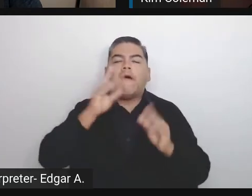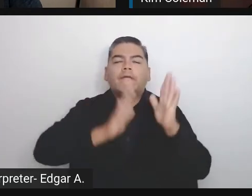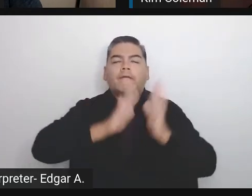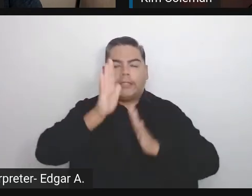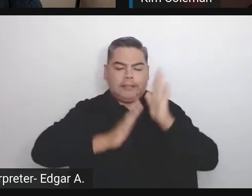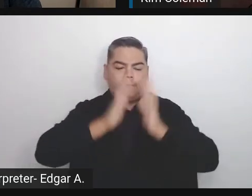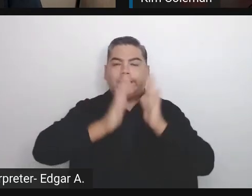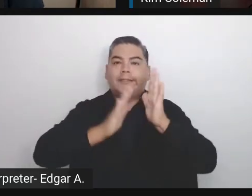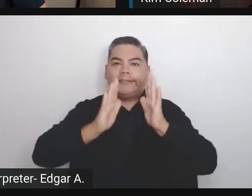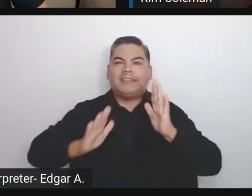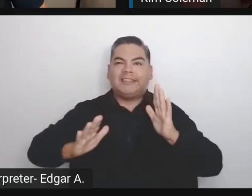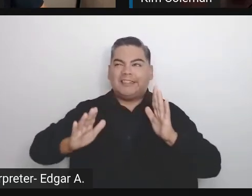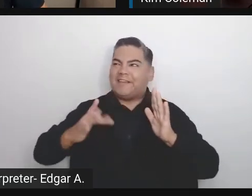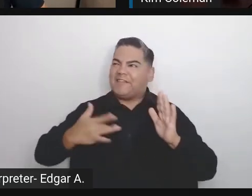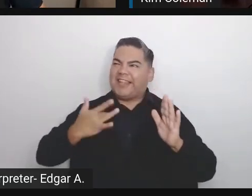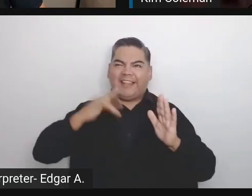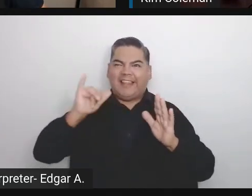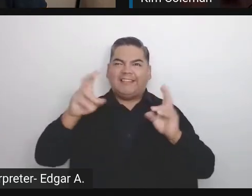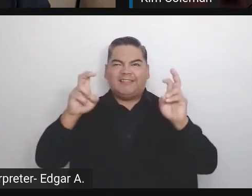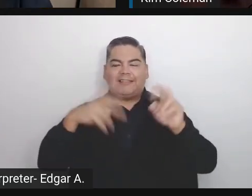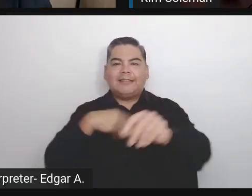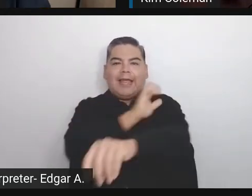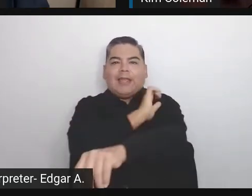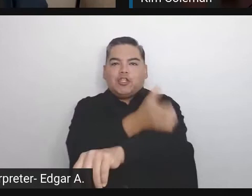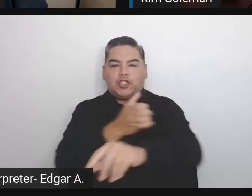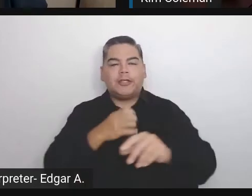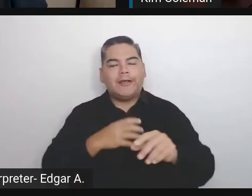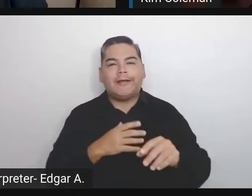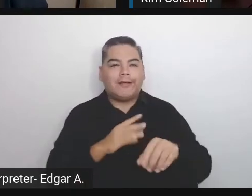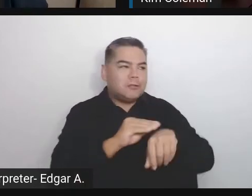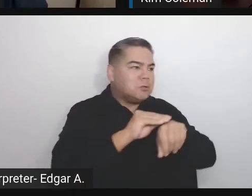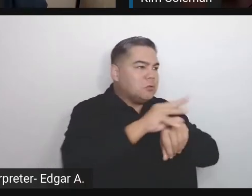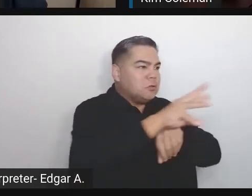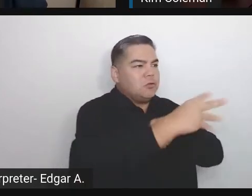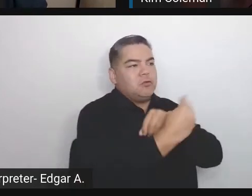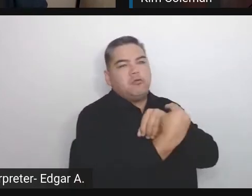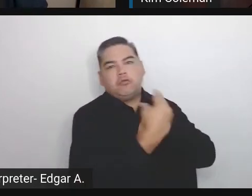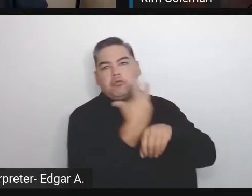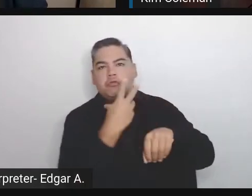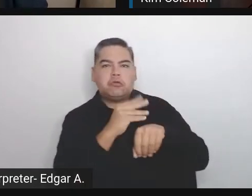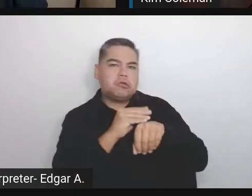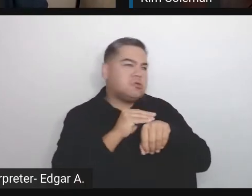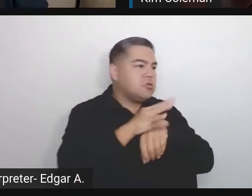for all those years leading up to the pandemic. I think it's probably been a part of [crosstalk].